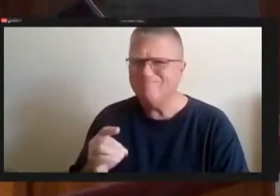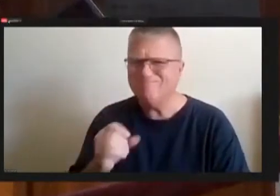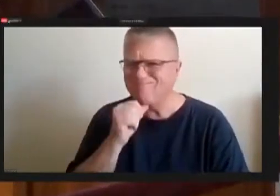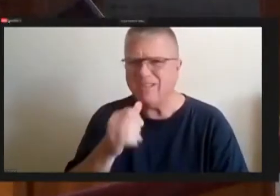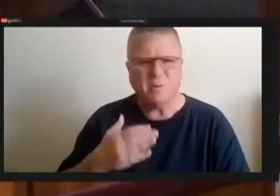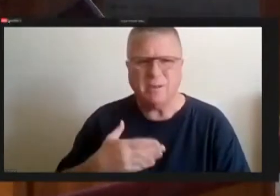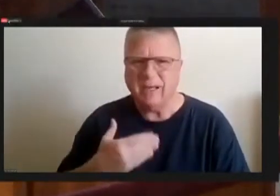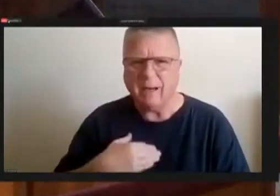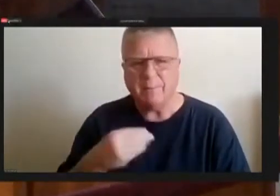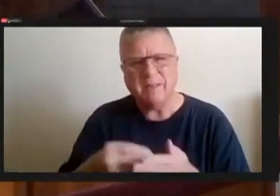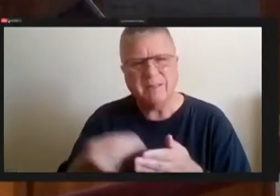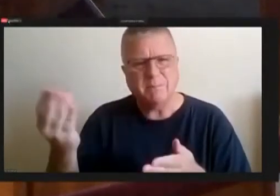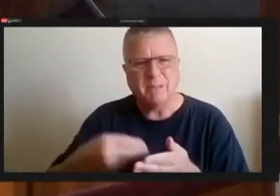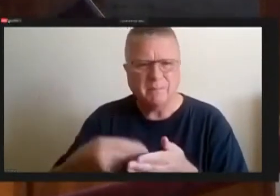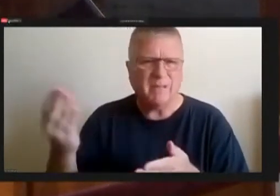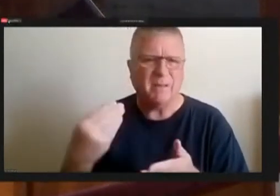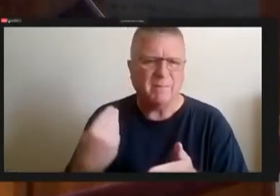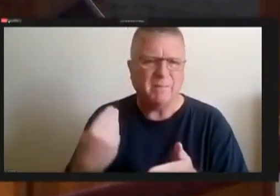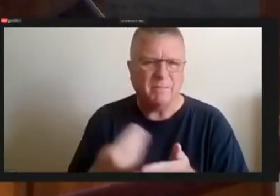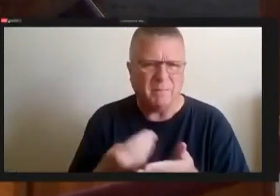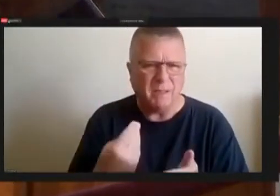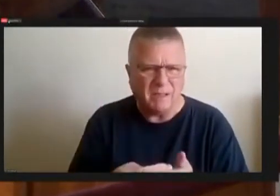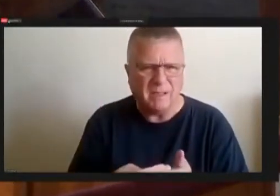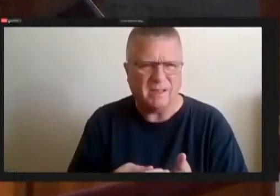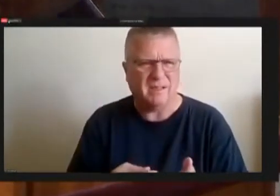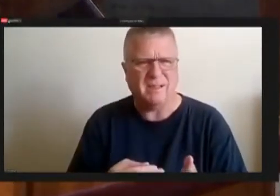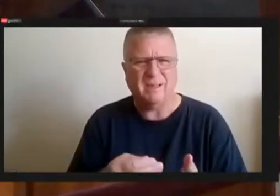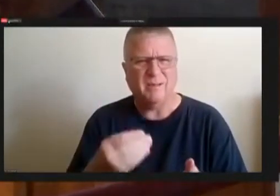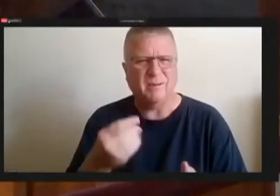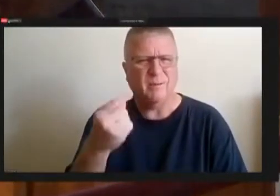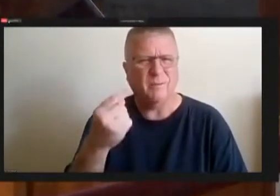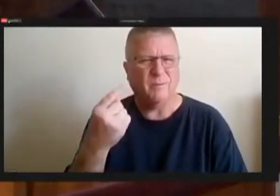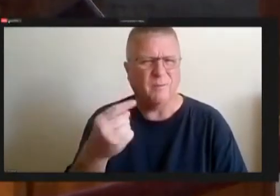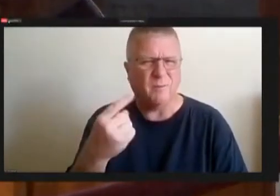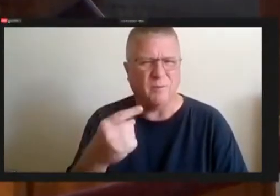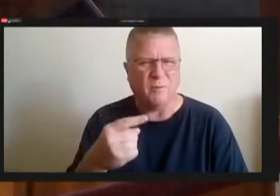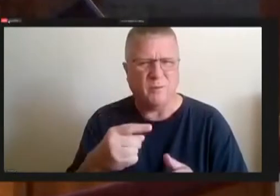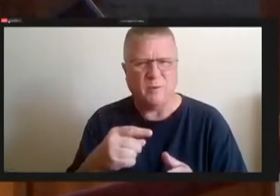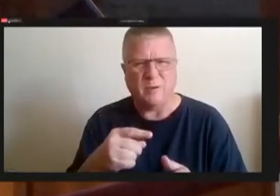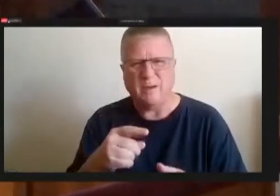money to paint, because it didn't need to be painted for anybody.